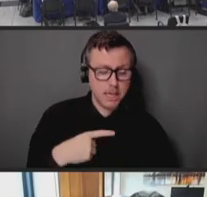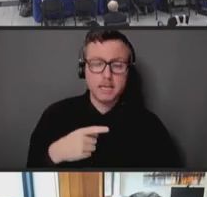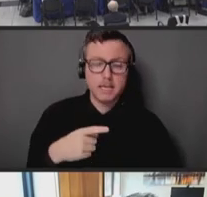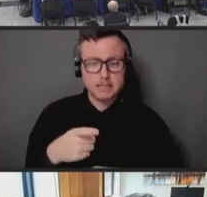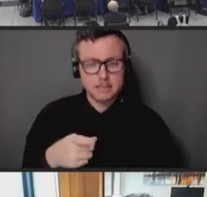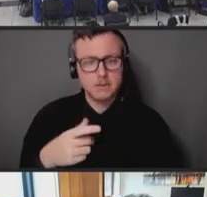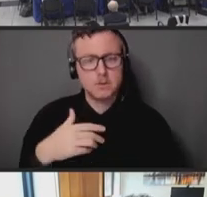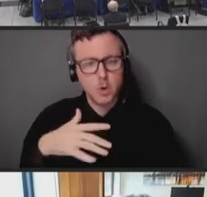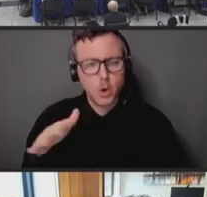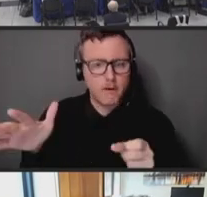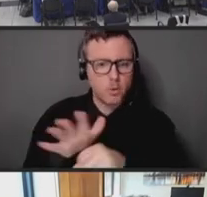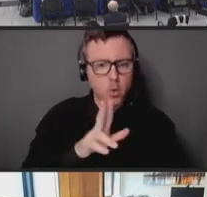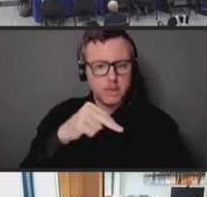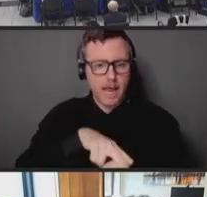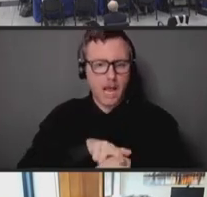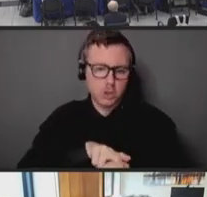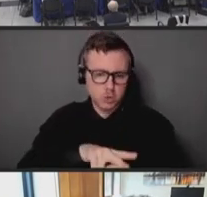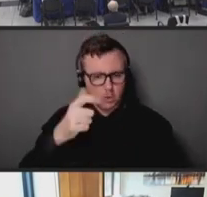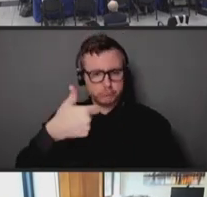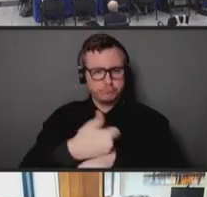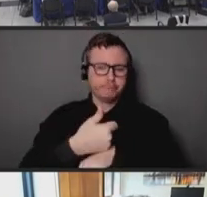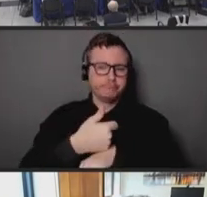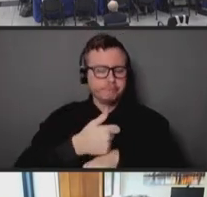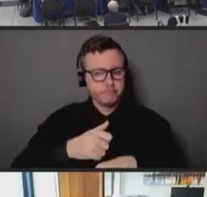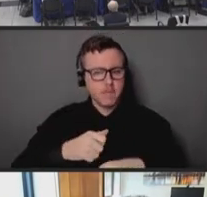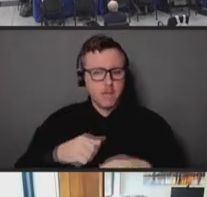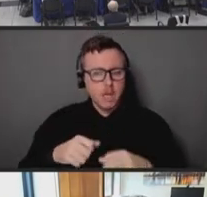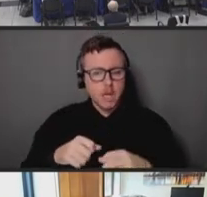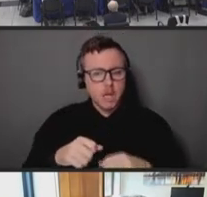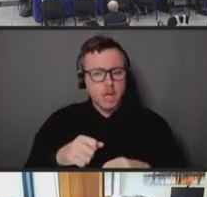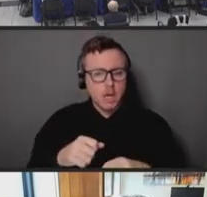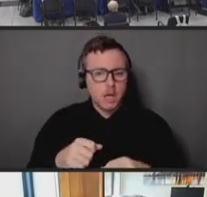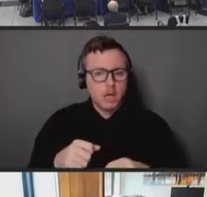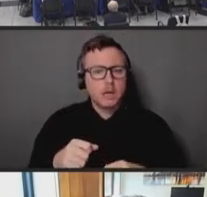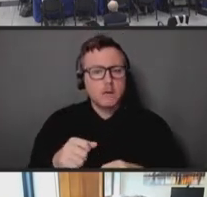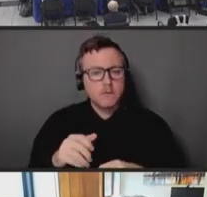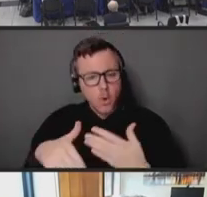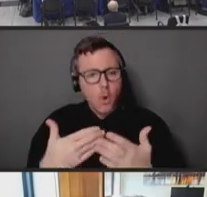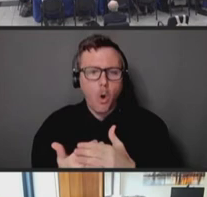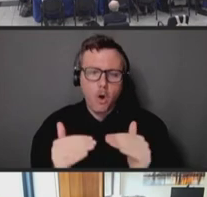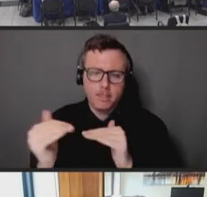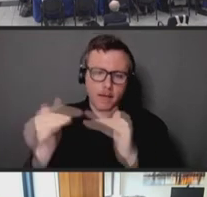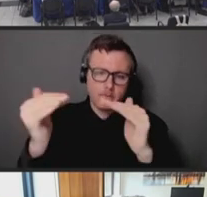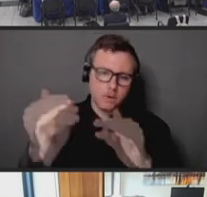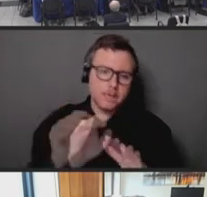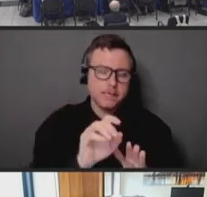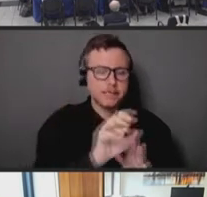national mobilization, and at all levels, in fact, of city, state, local government,